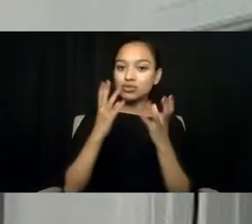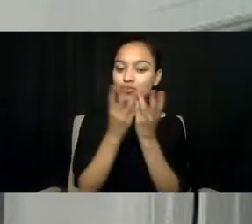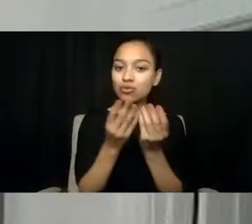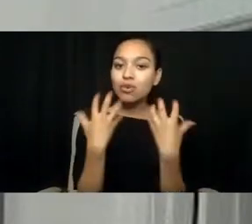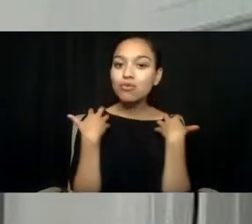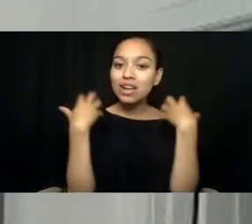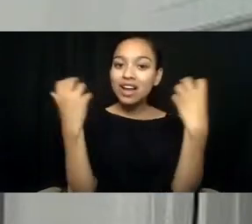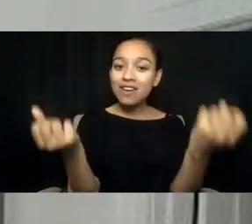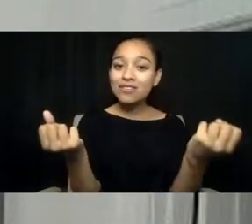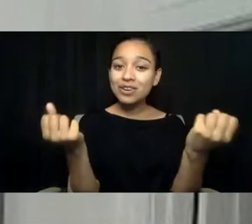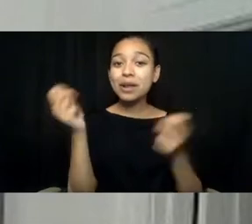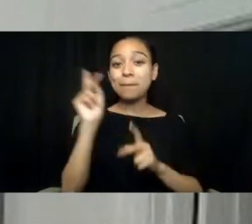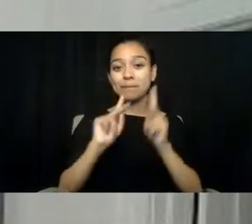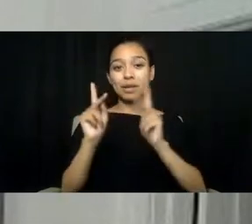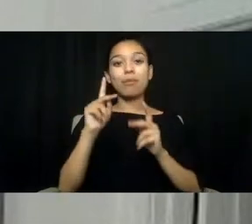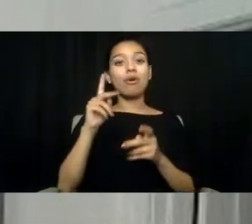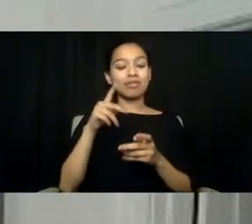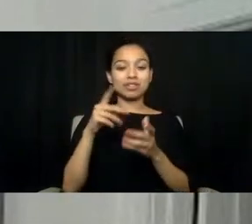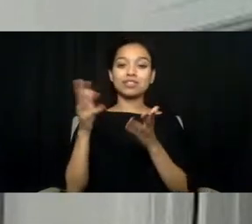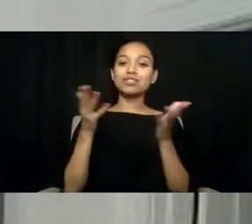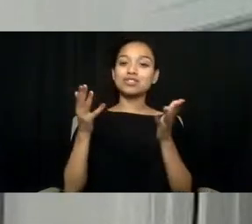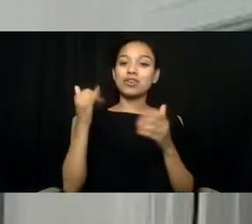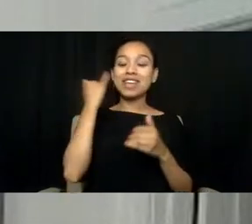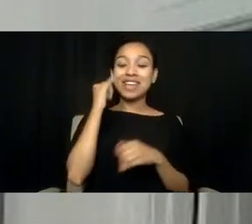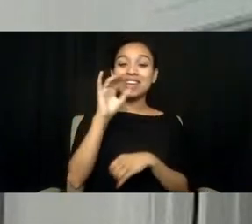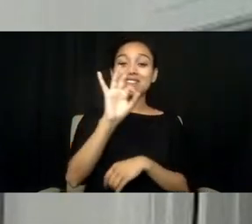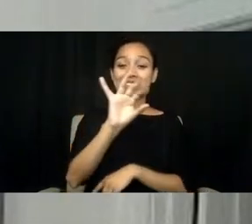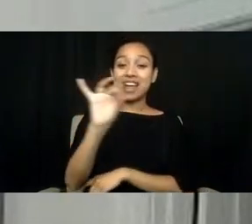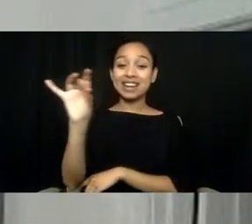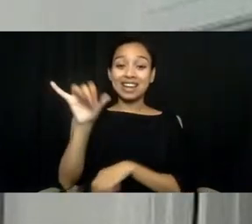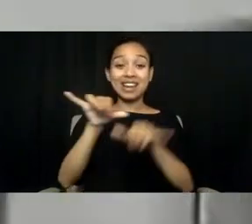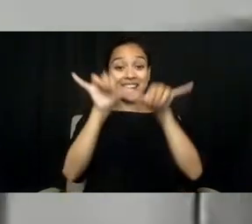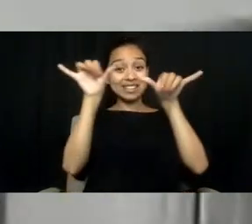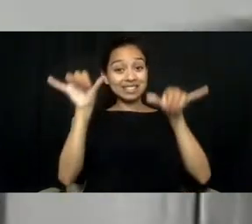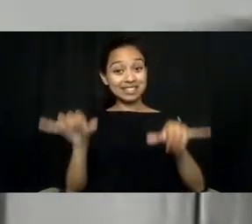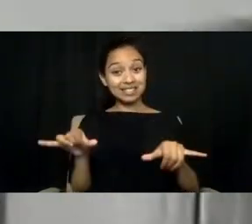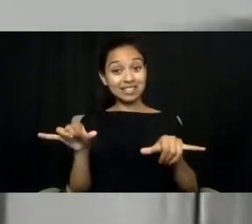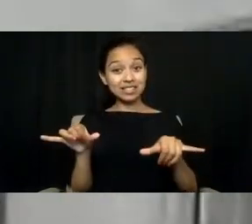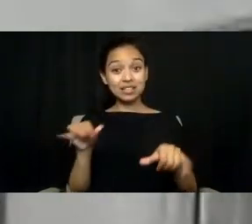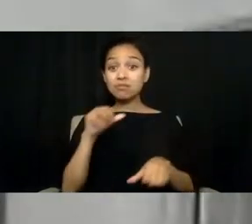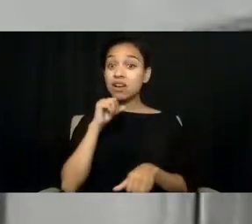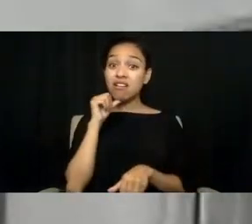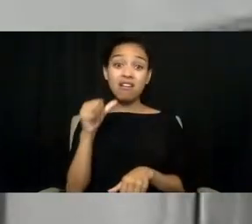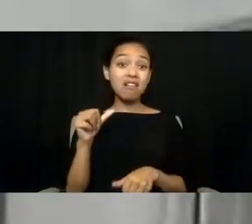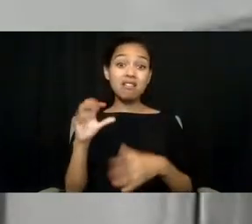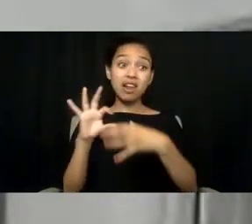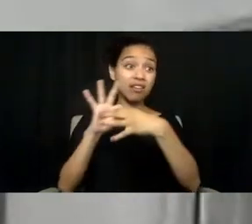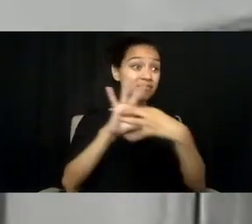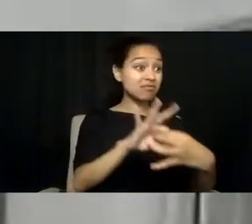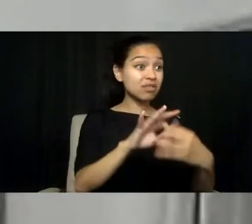So if our state 988 systems are not linking in with the tribes,